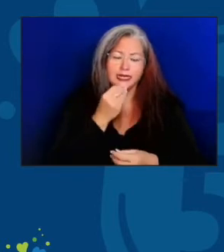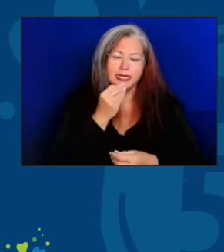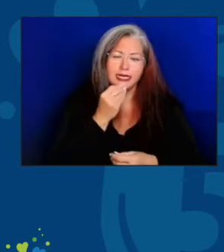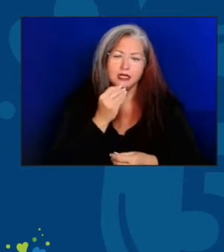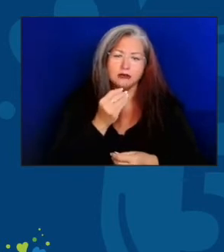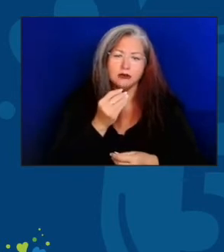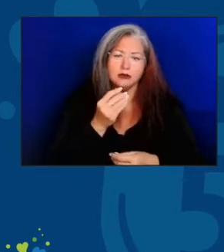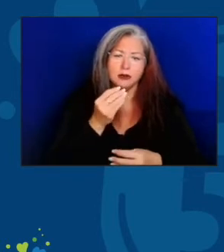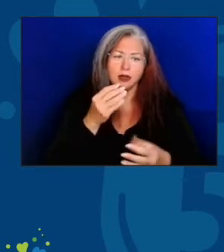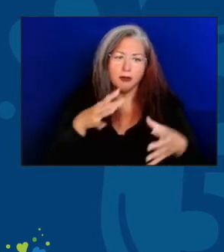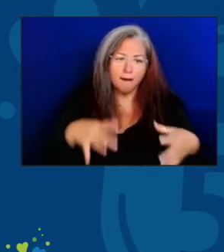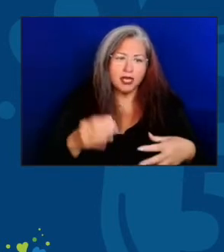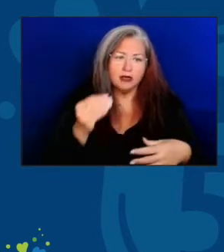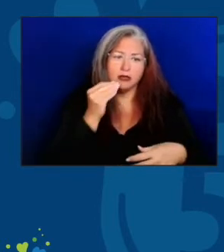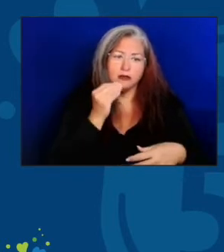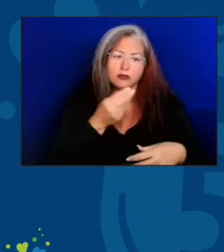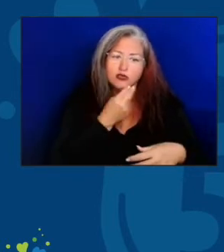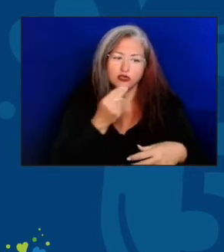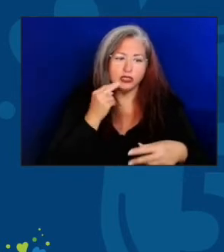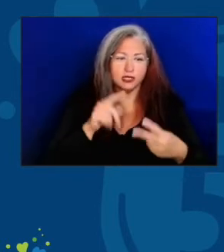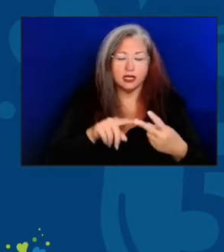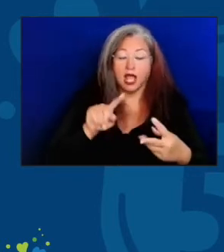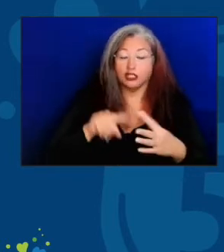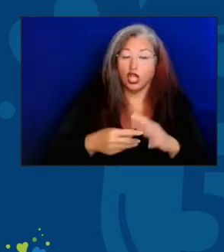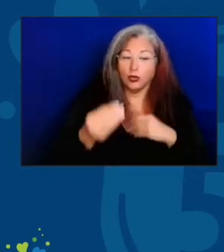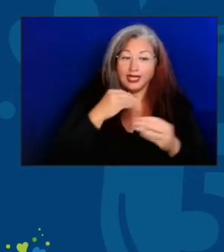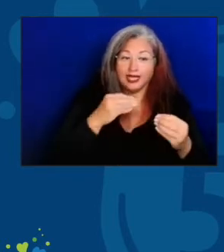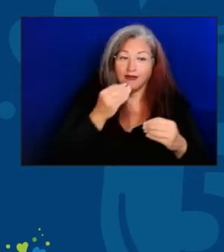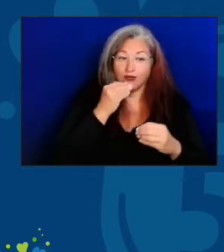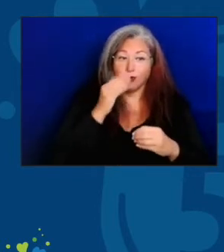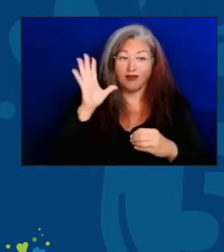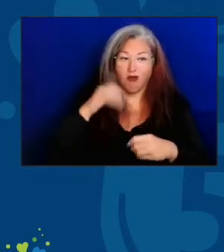I started eating food that I thought I didn't like,